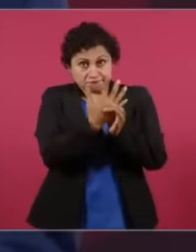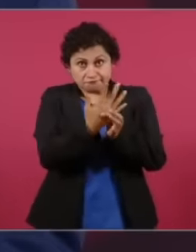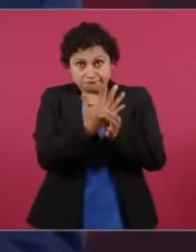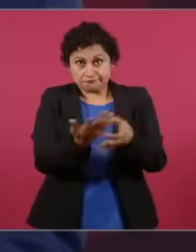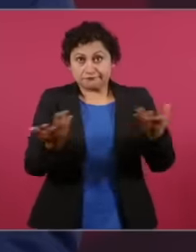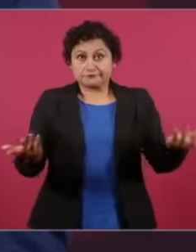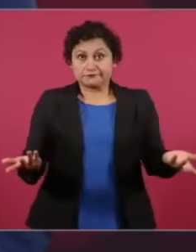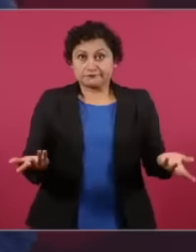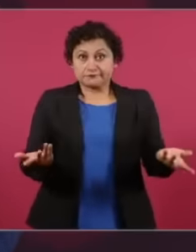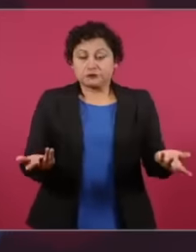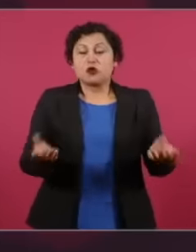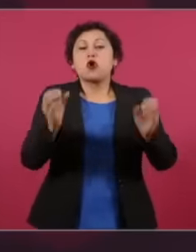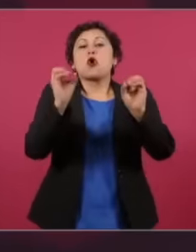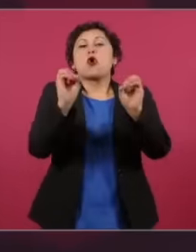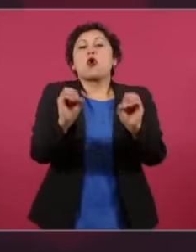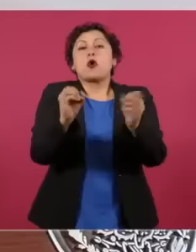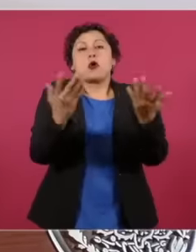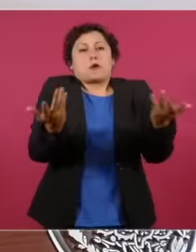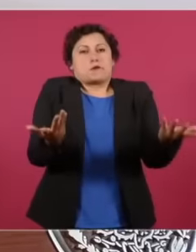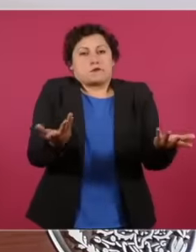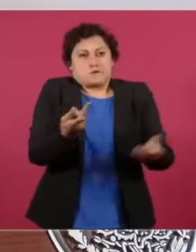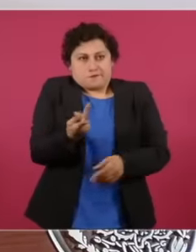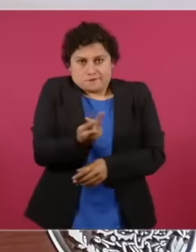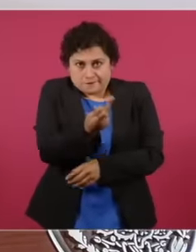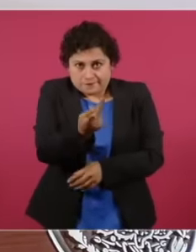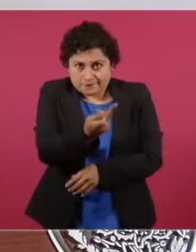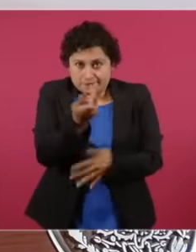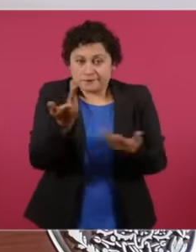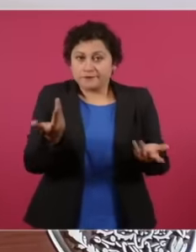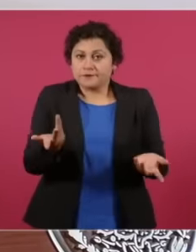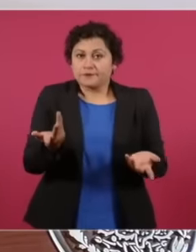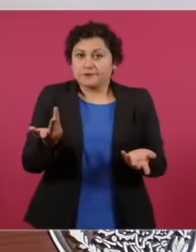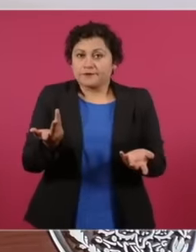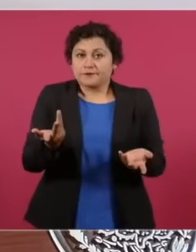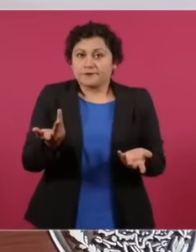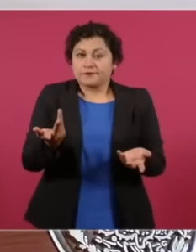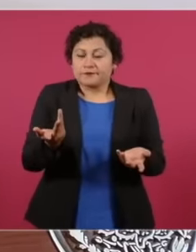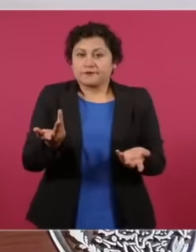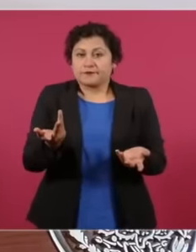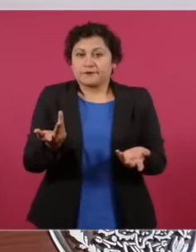Advancement or backwardness in a